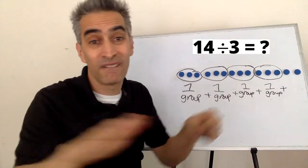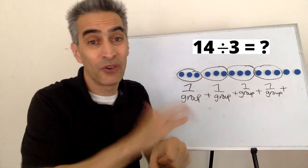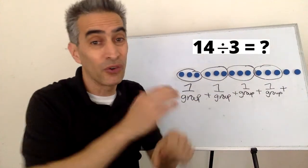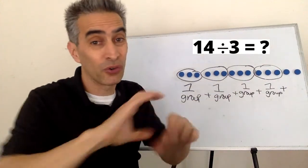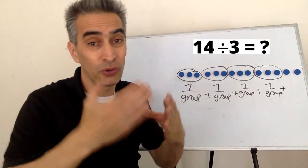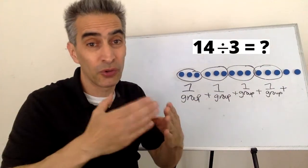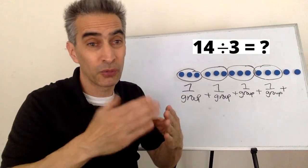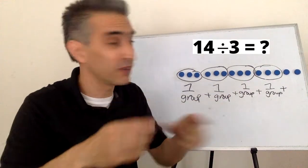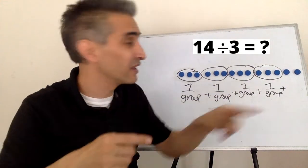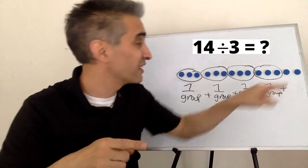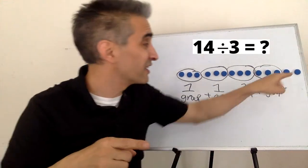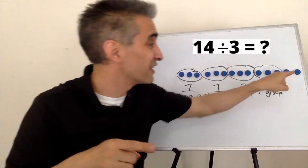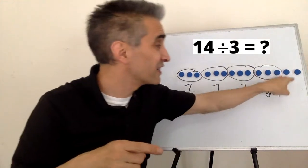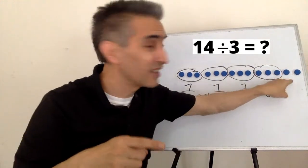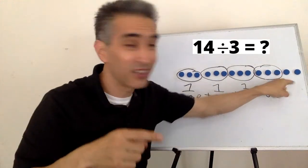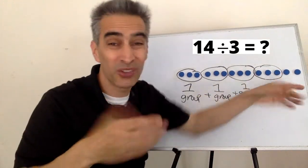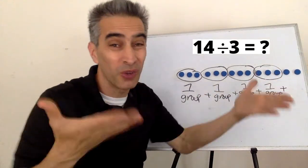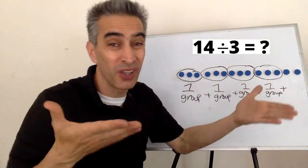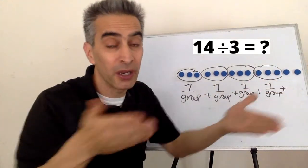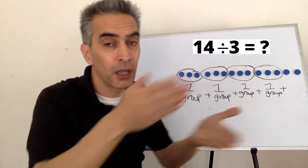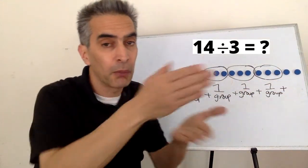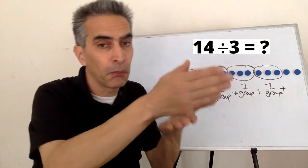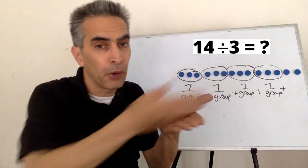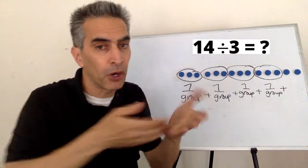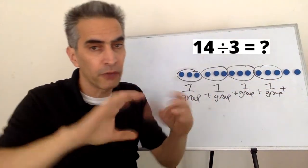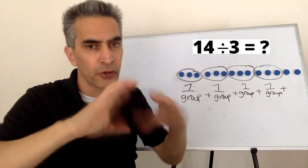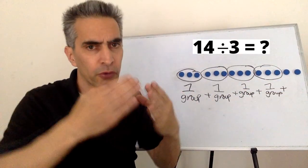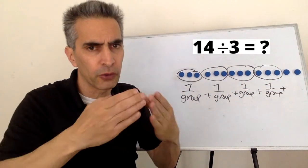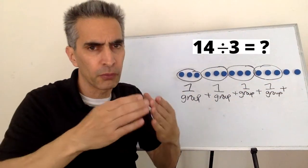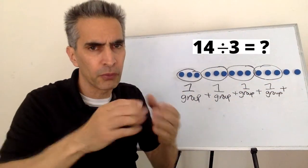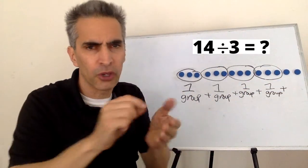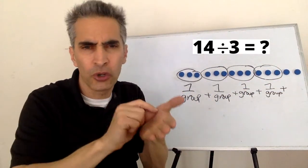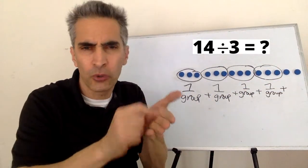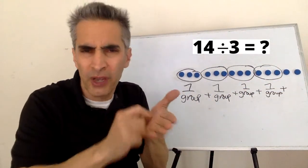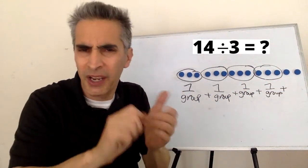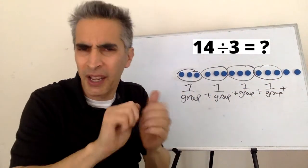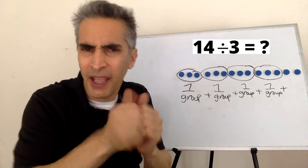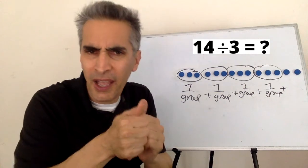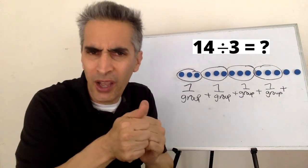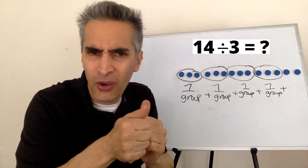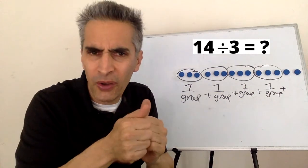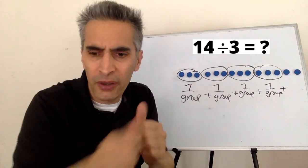This is not a full group. This is part of a group.